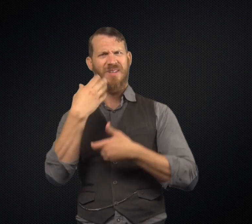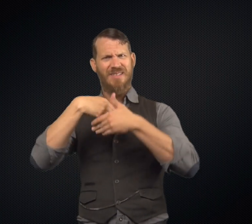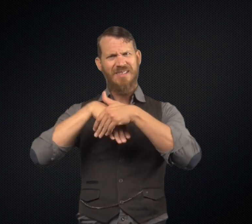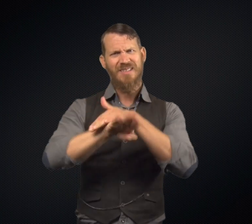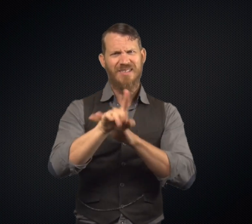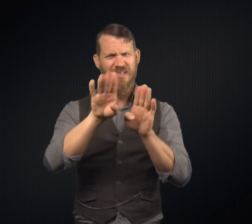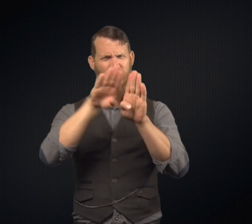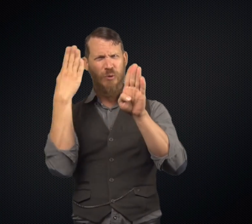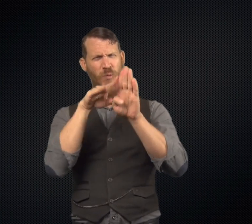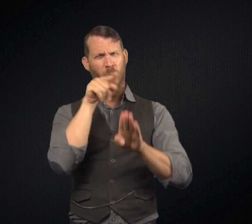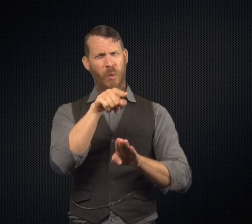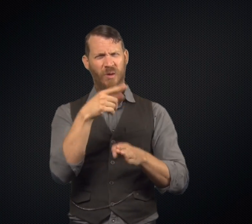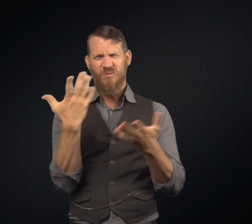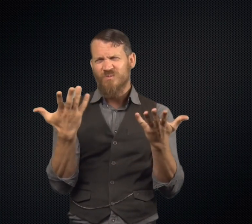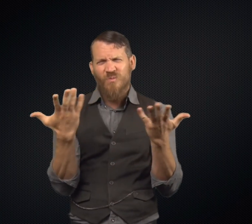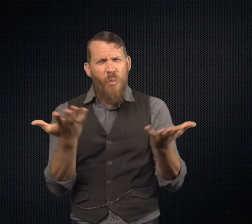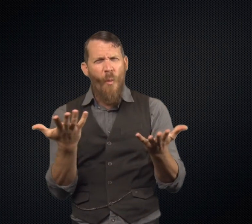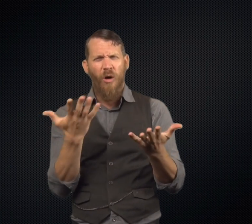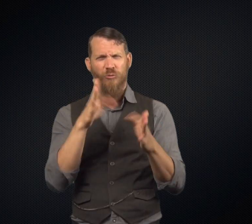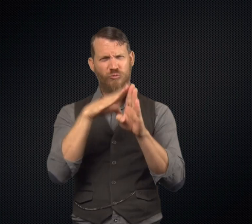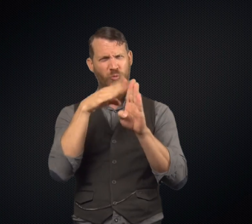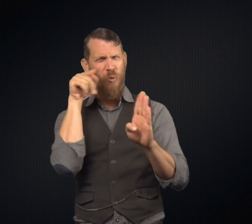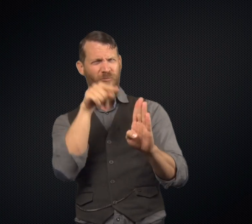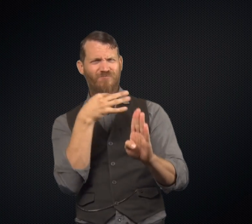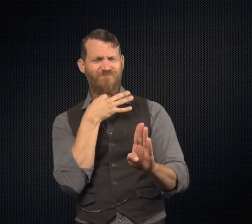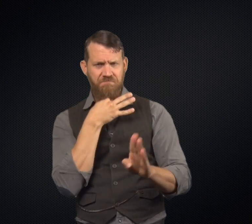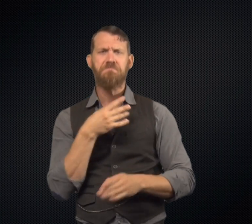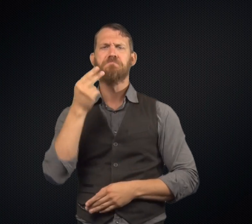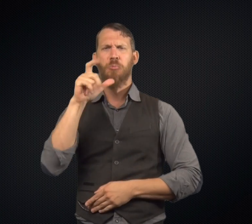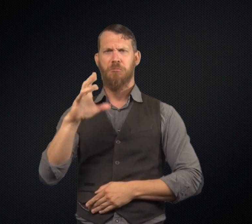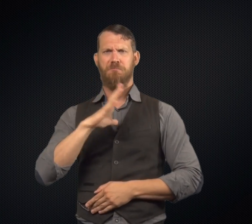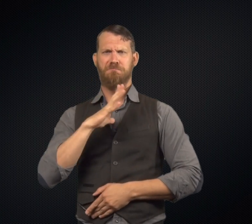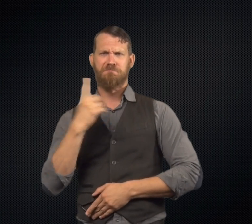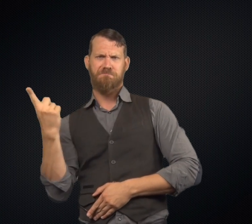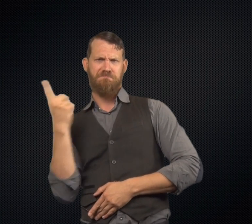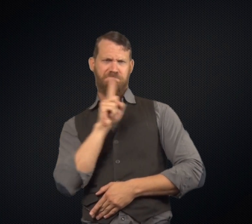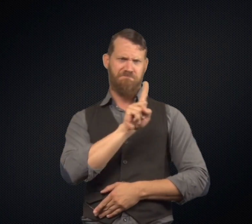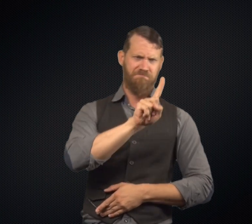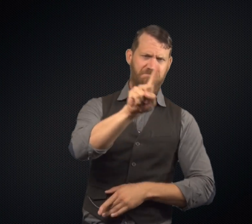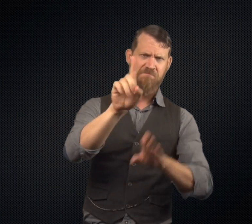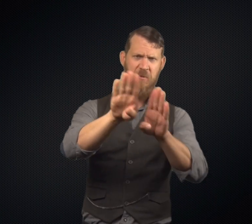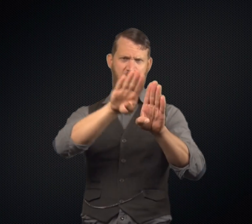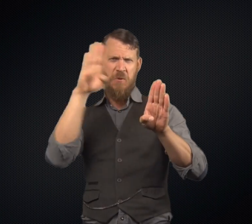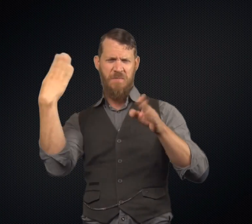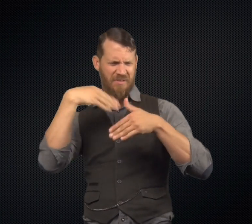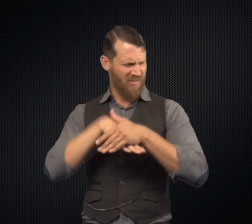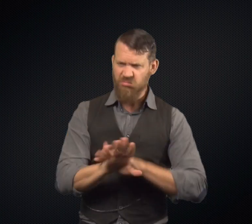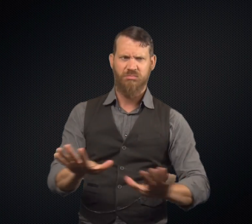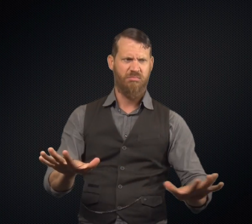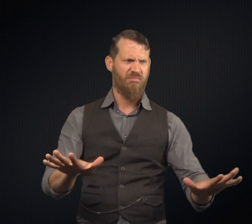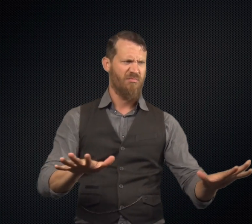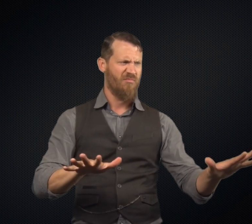Mr. Utterson says, "I want to go through that door into Dr Jekyll's lab." He lets him in.